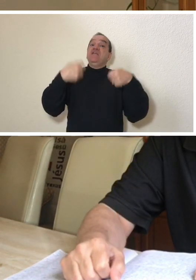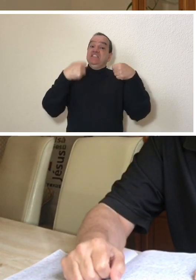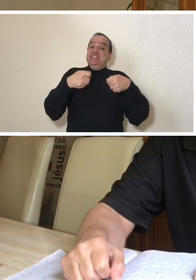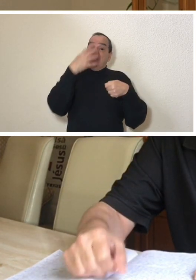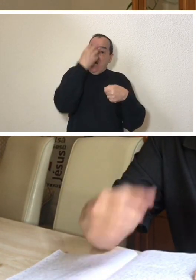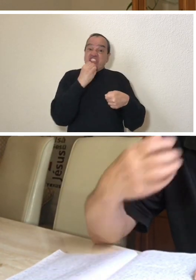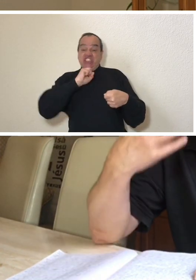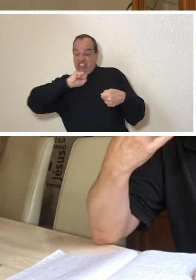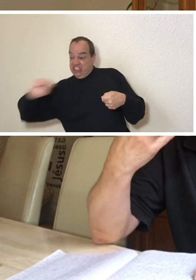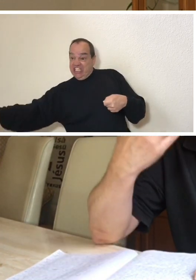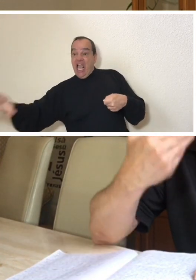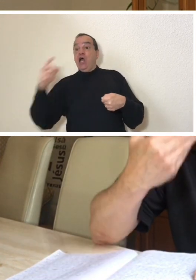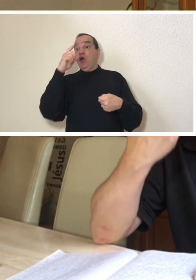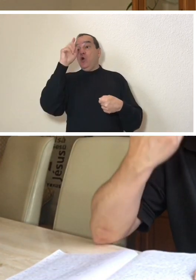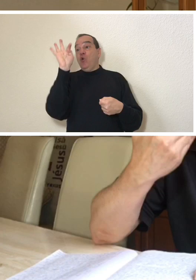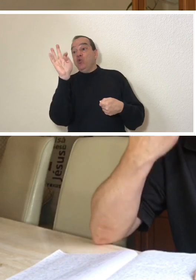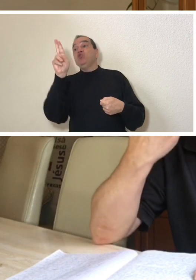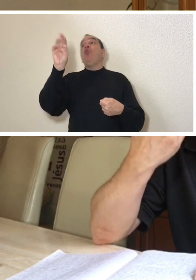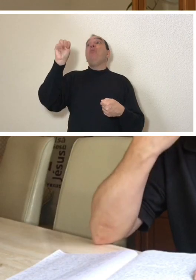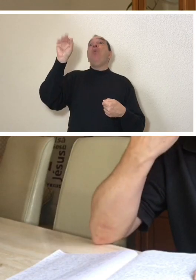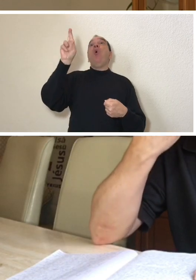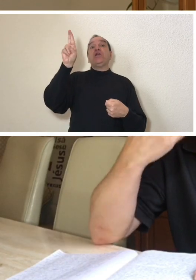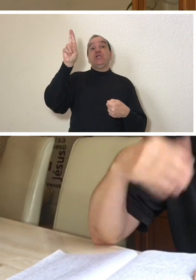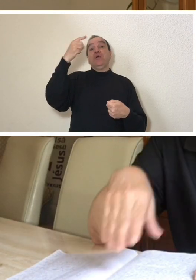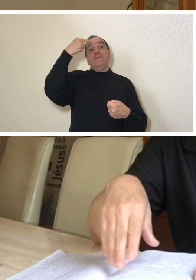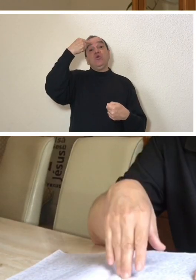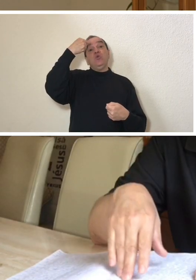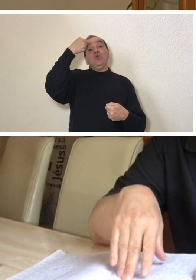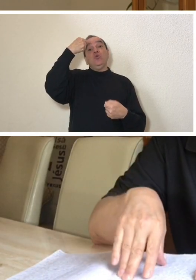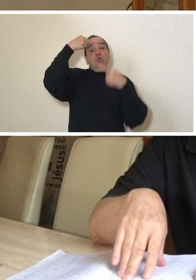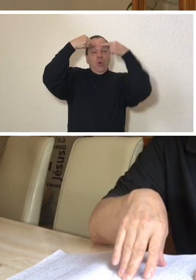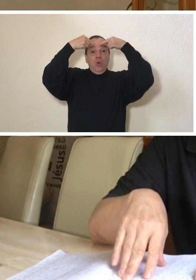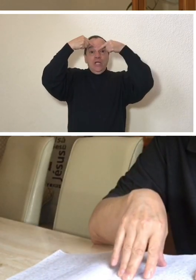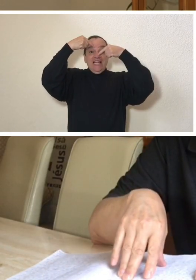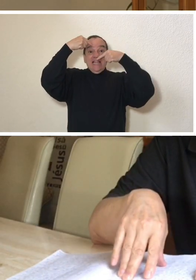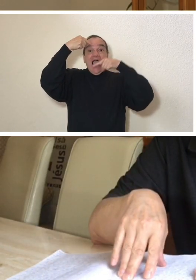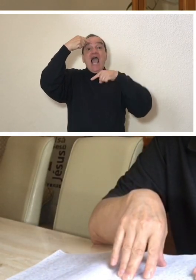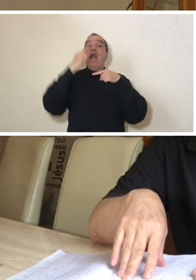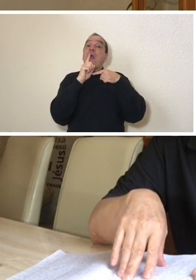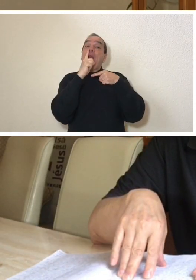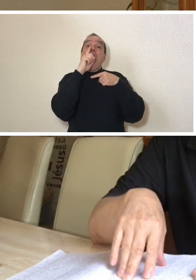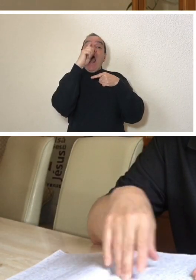because of the region, the only way to access the tumor would be through the nose.